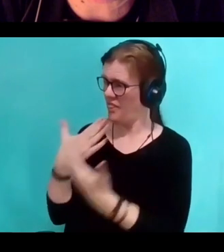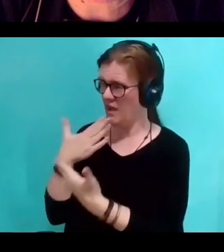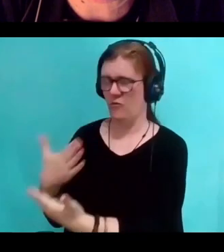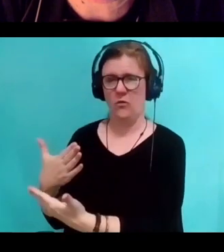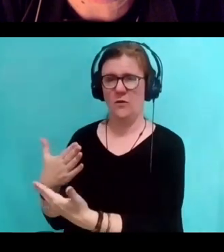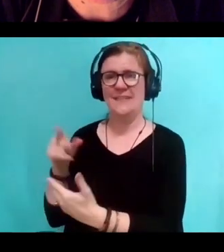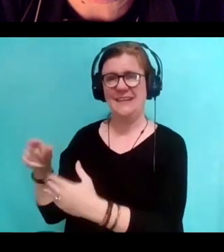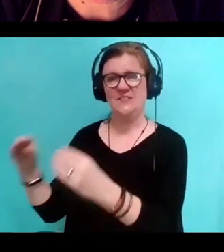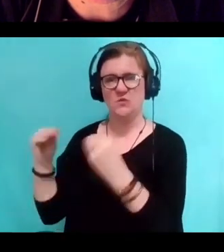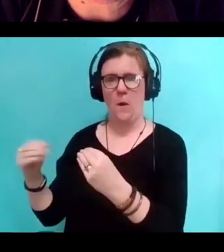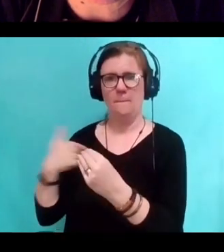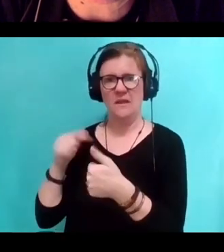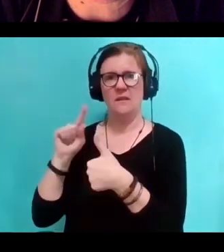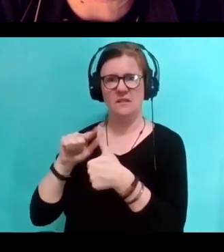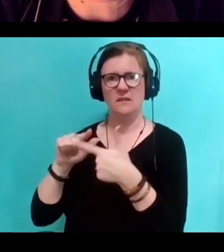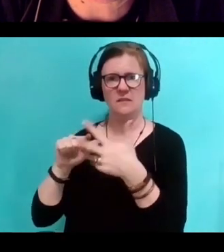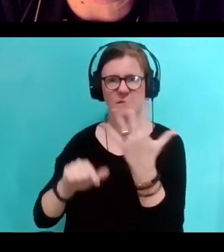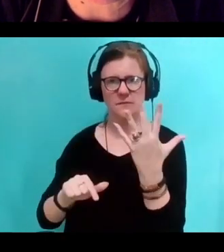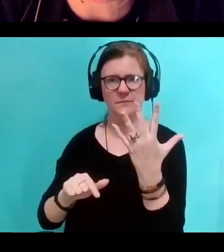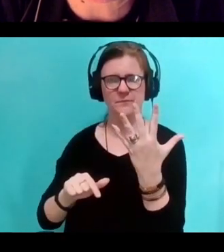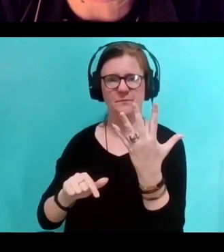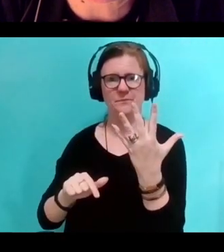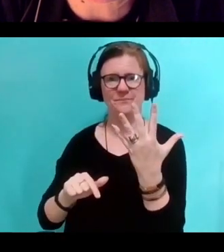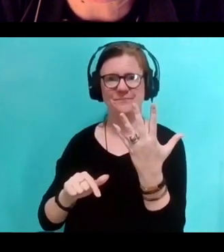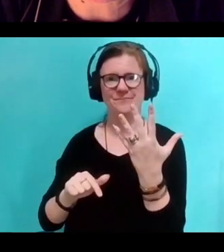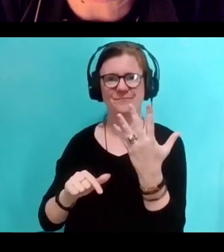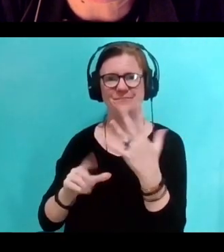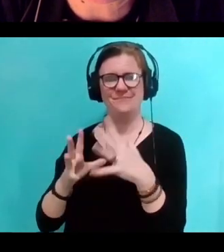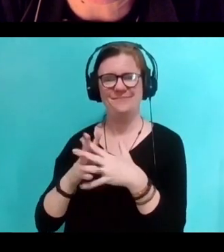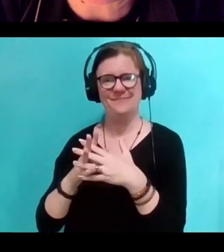That his brought brand new thoughts into my life.